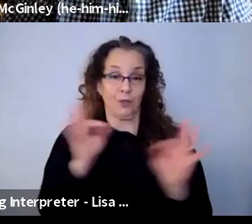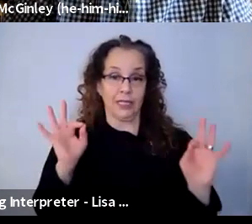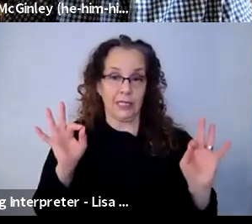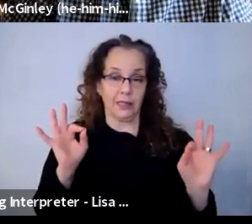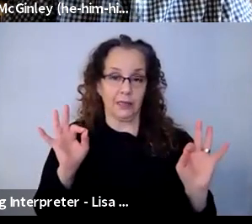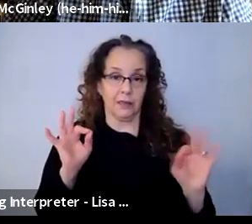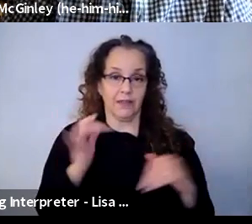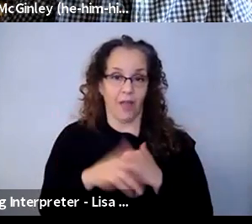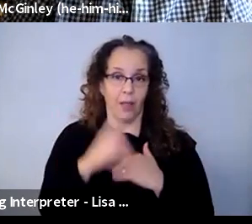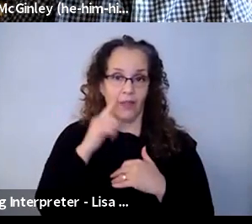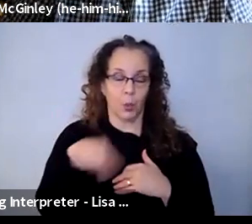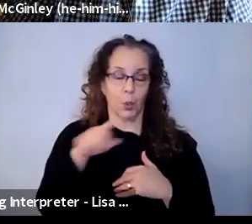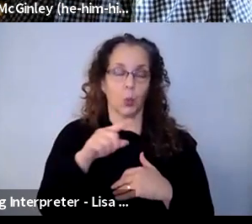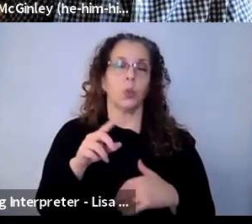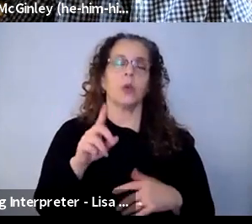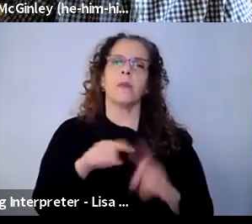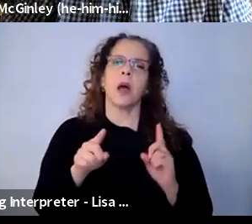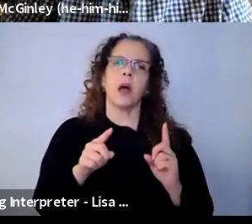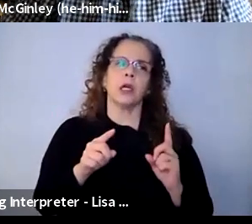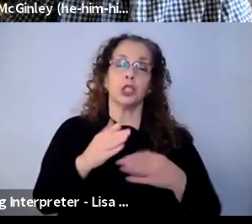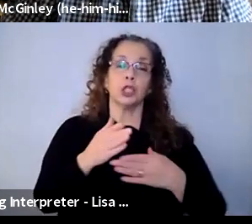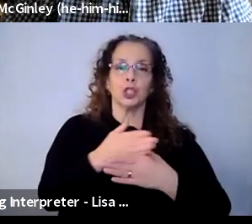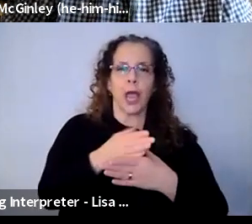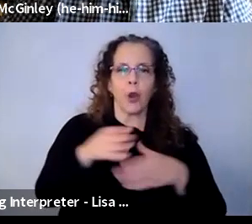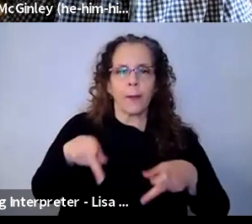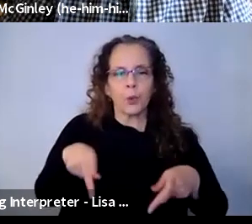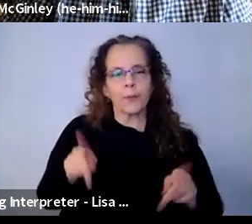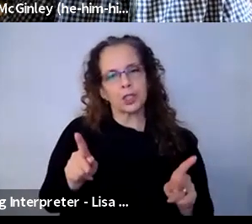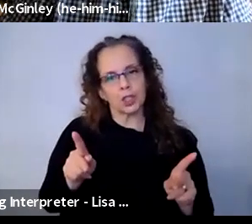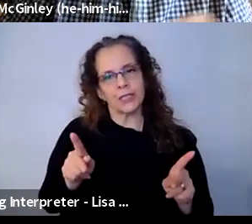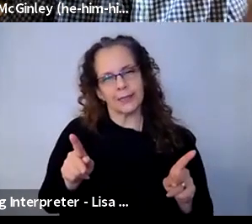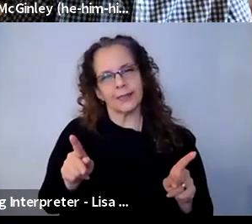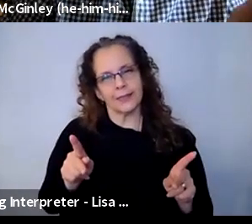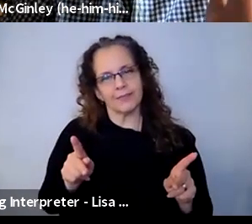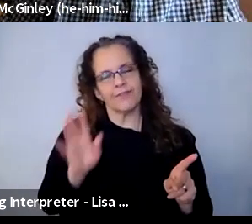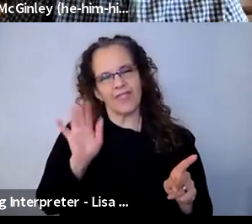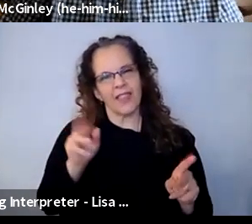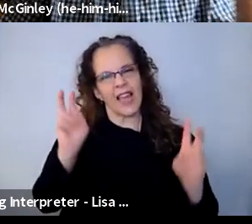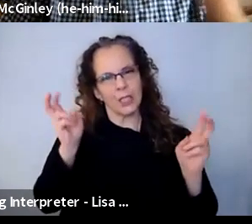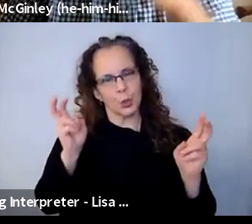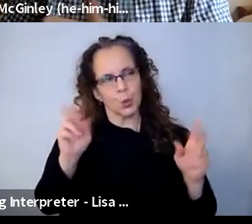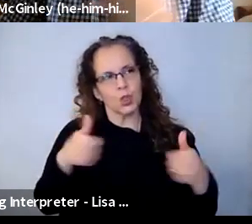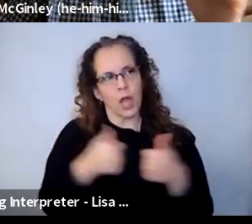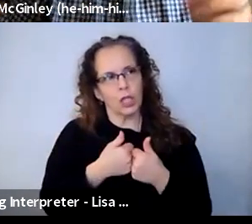around sharing permissions and access for different domains.